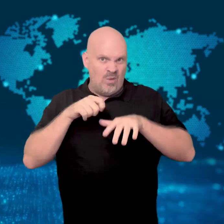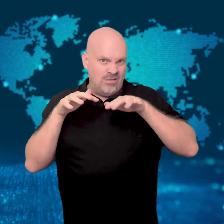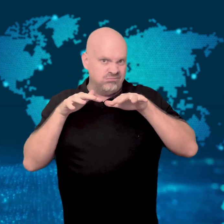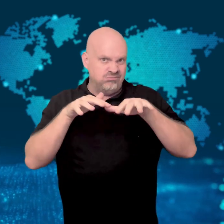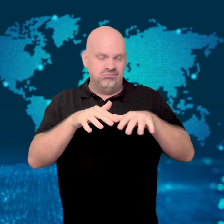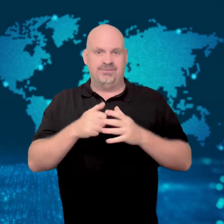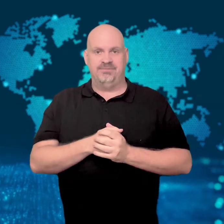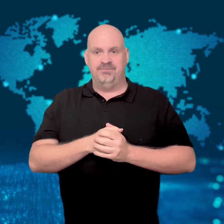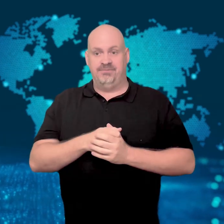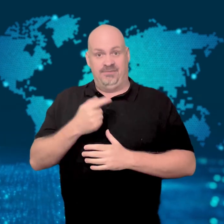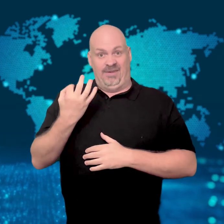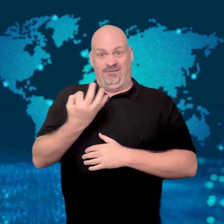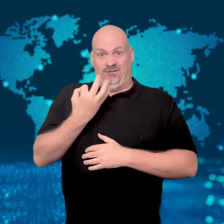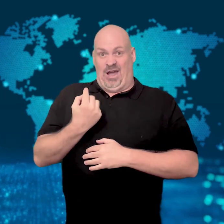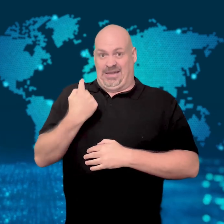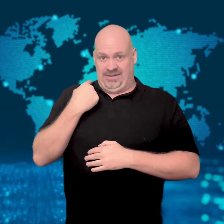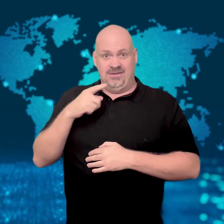in the New Year.